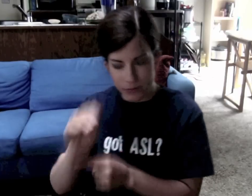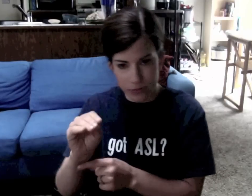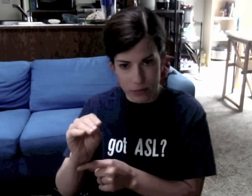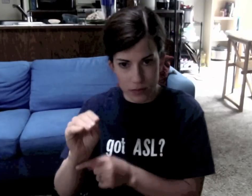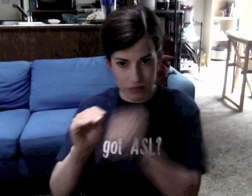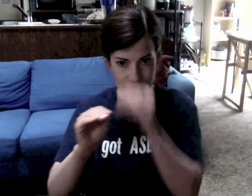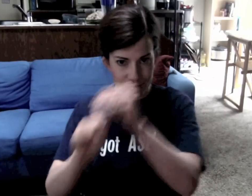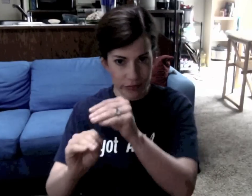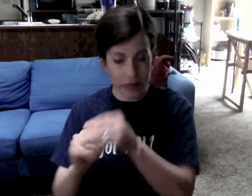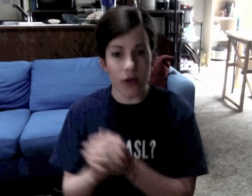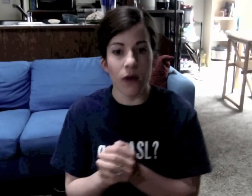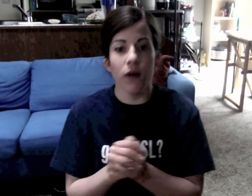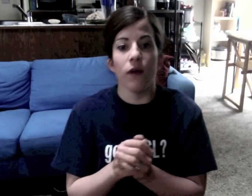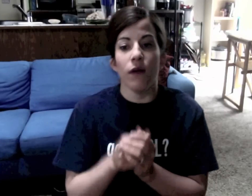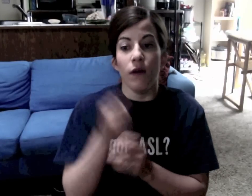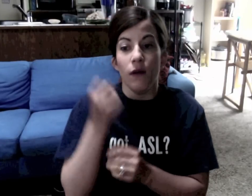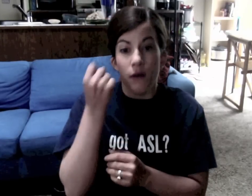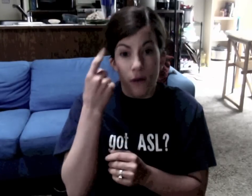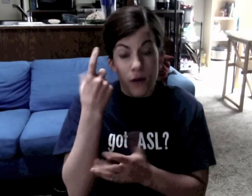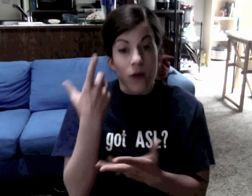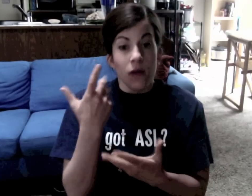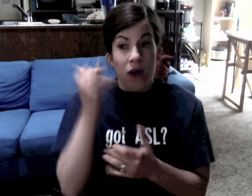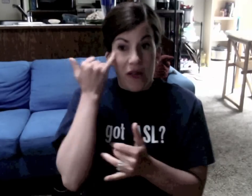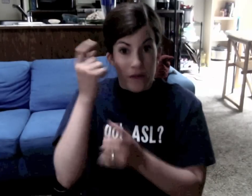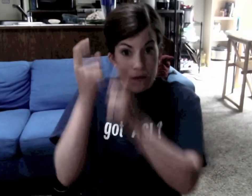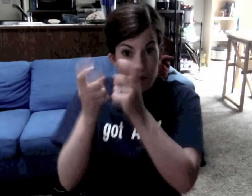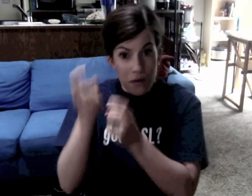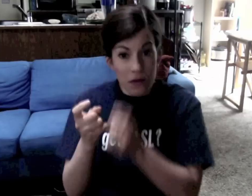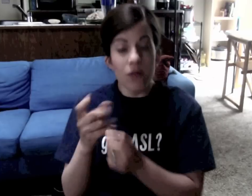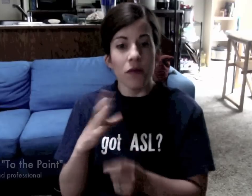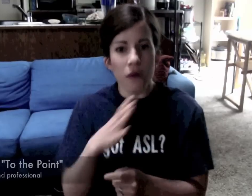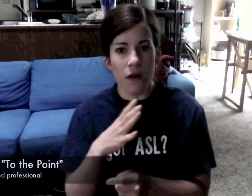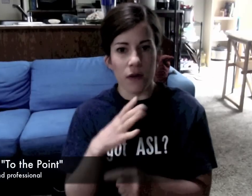Put both: name and role Keep in mind that if you want to edit the sample letter, that is fine.